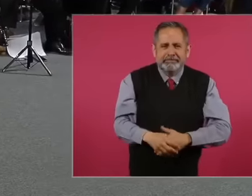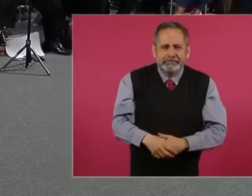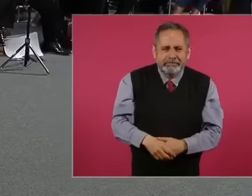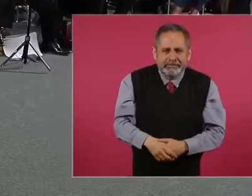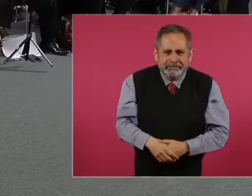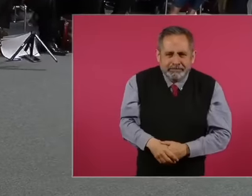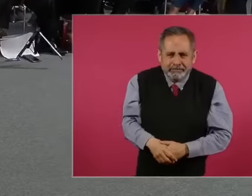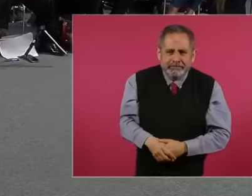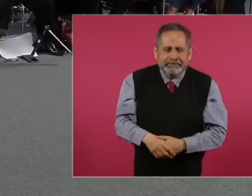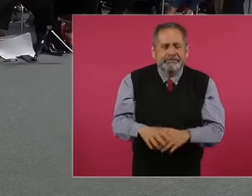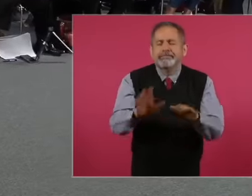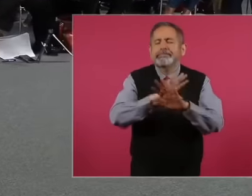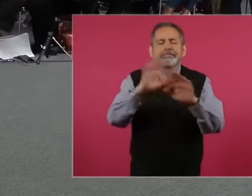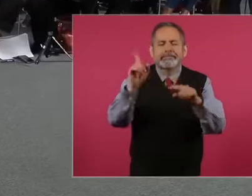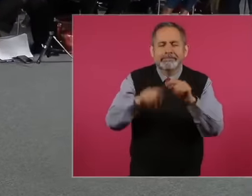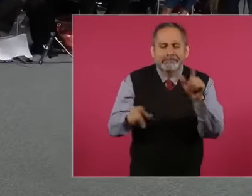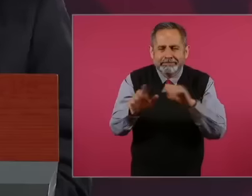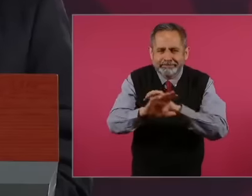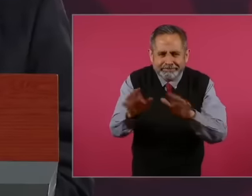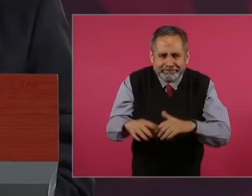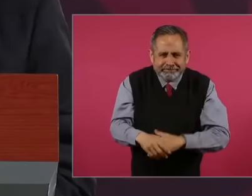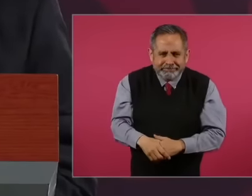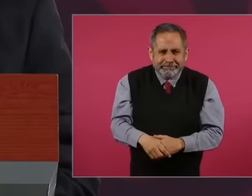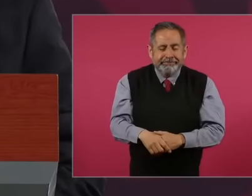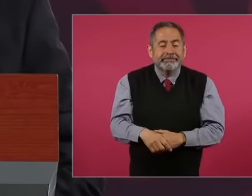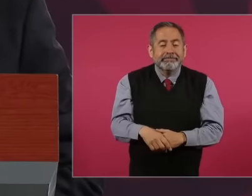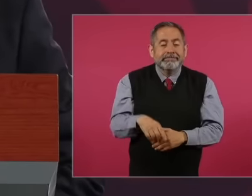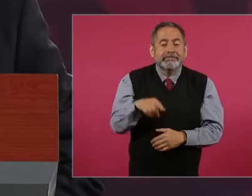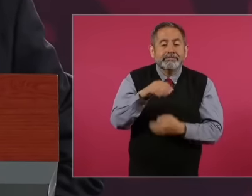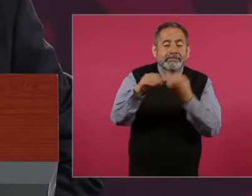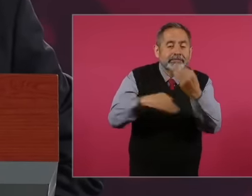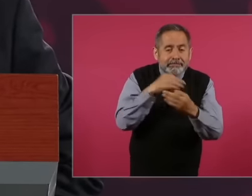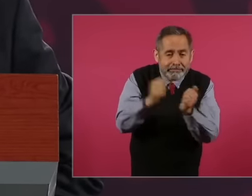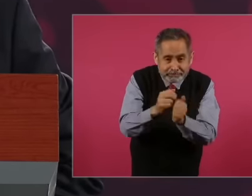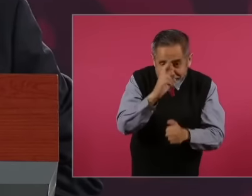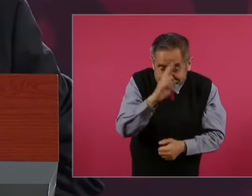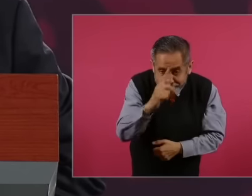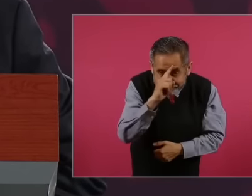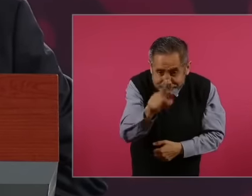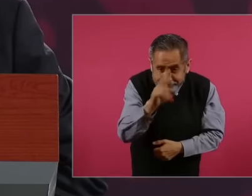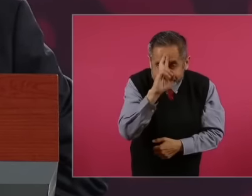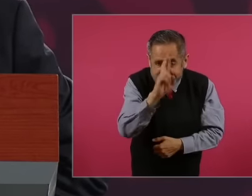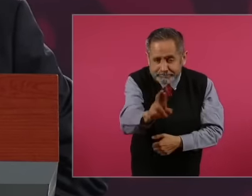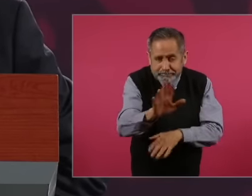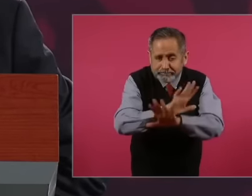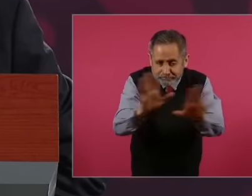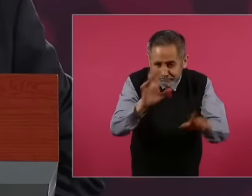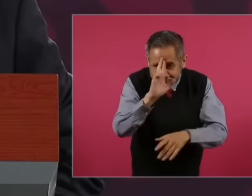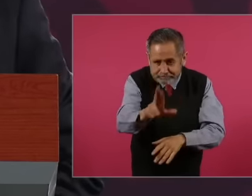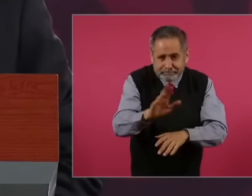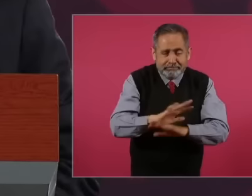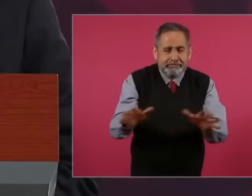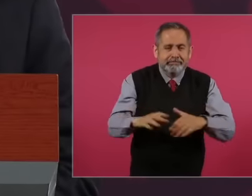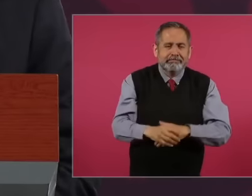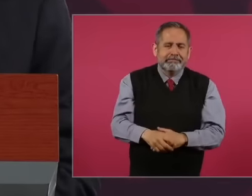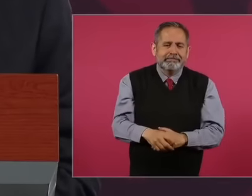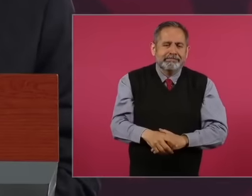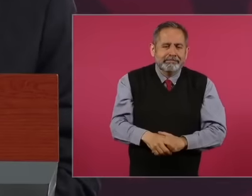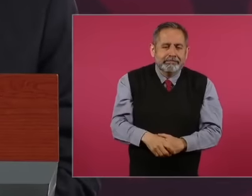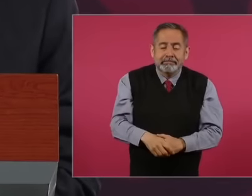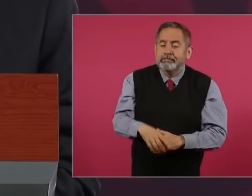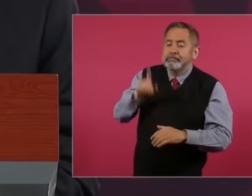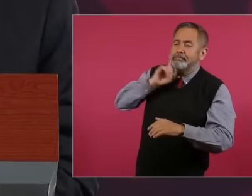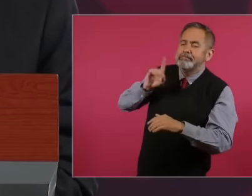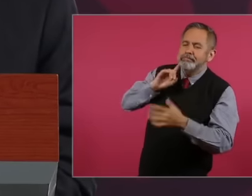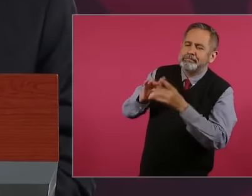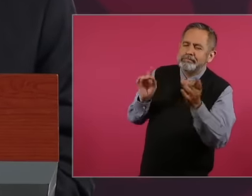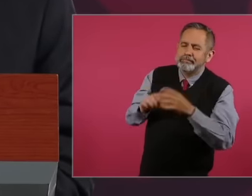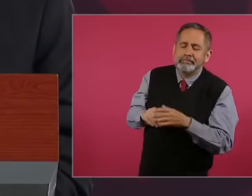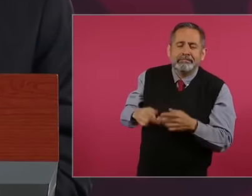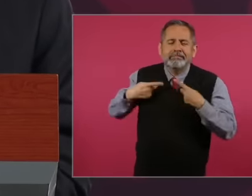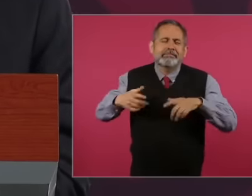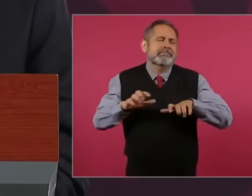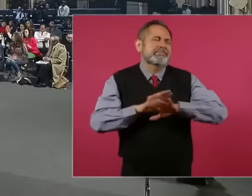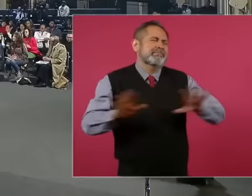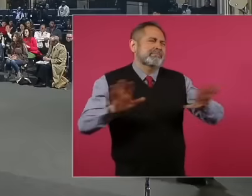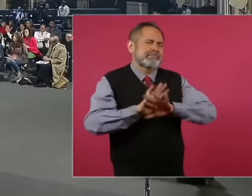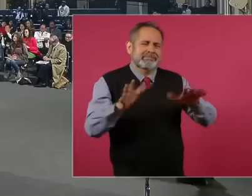but you know what You know all our respect for Thank you and that you are not going to brush me off, nothing, nothing